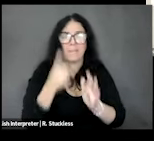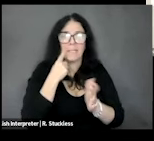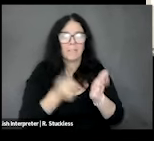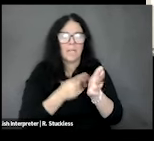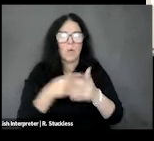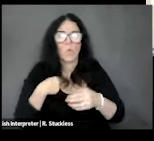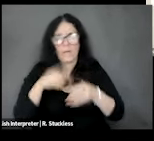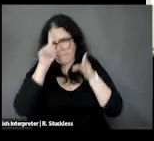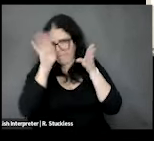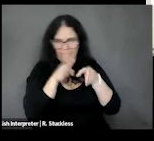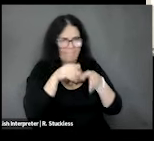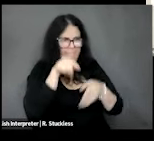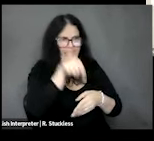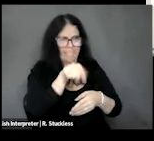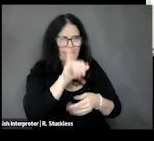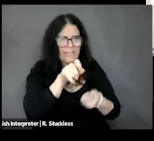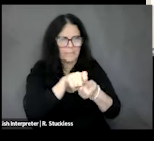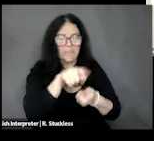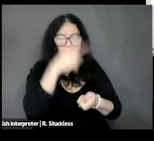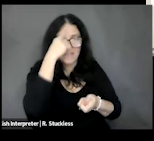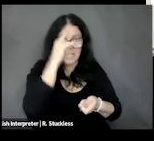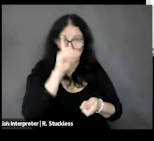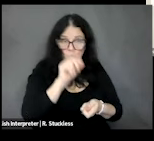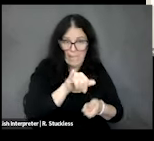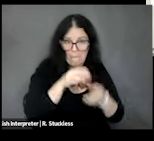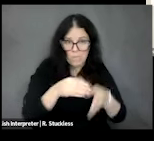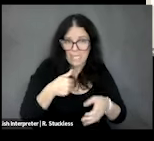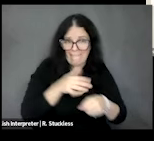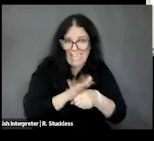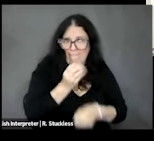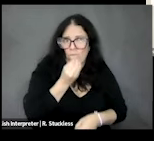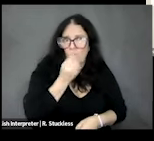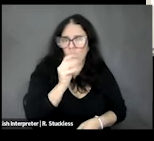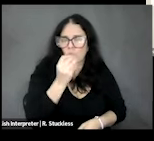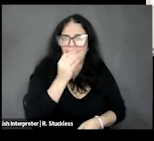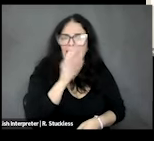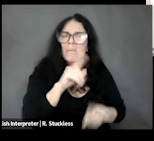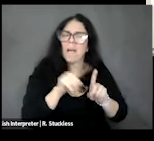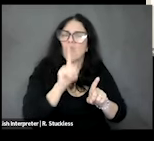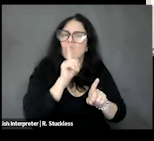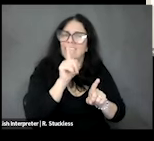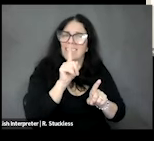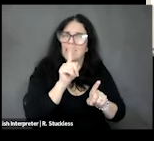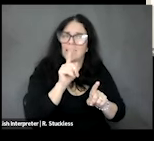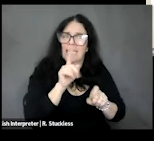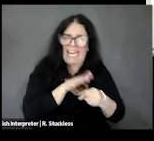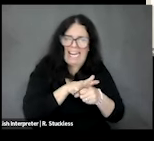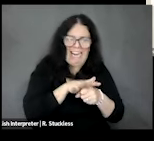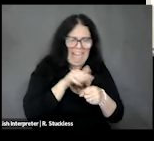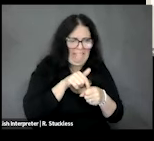to just does the person have enough food to eat, but there's so much more to it to consider a